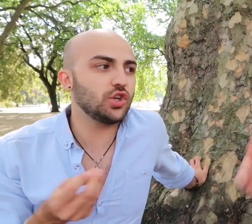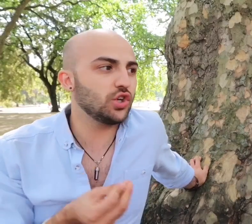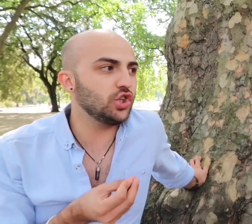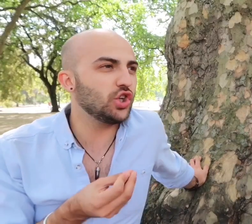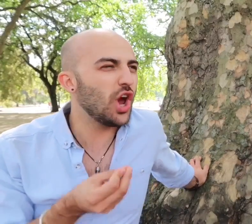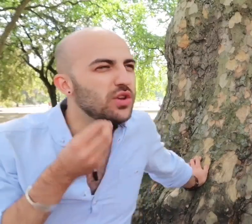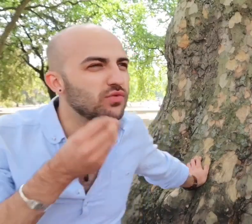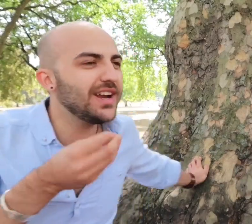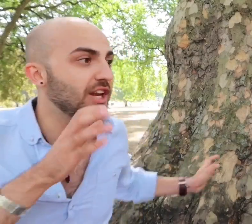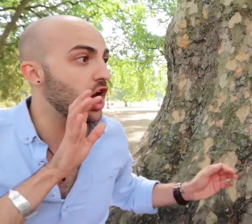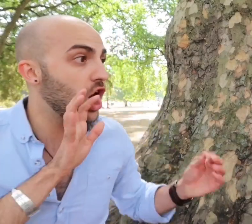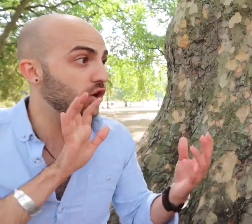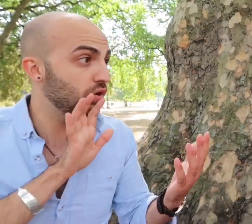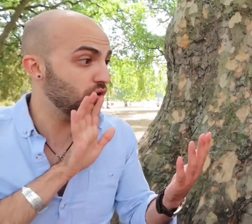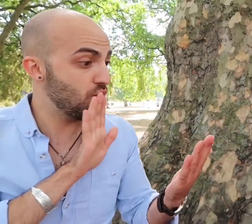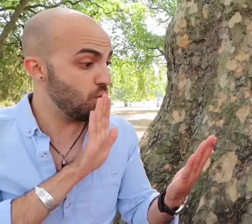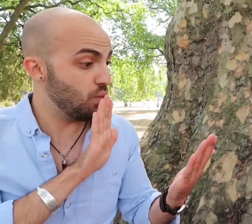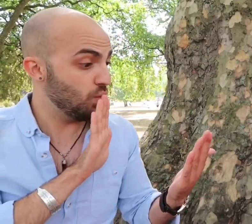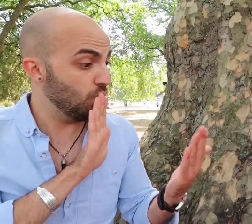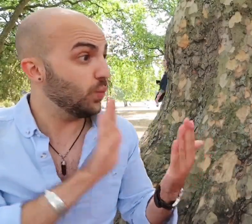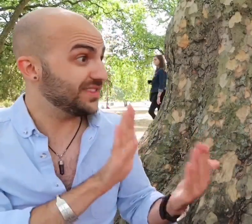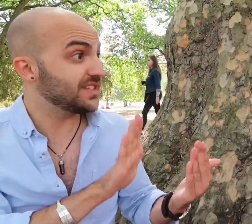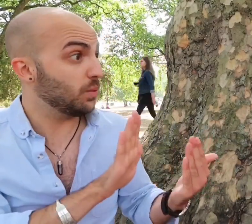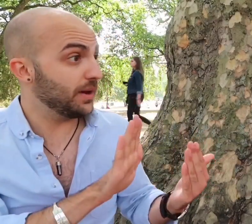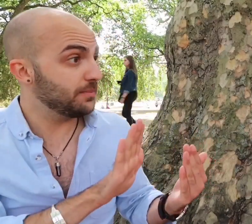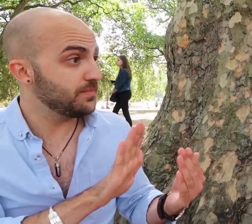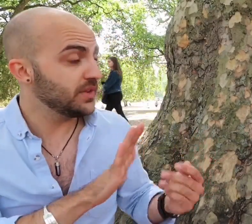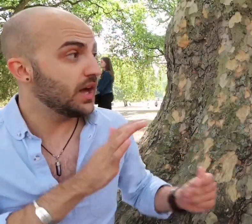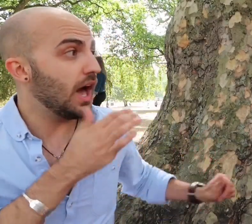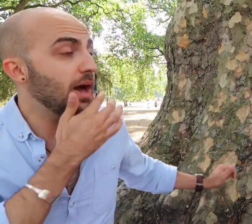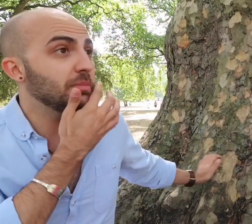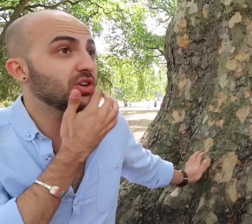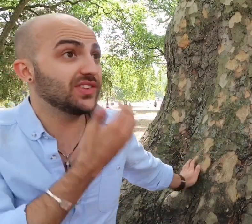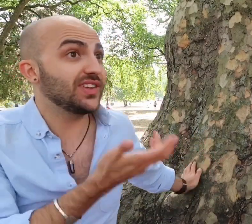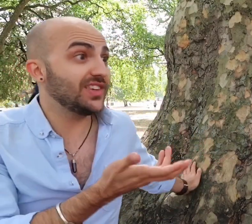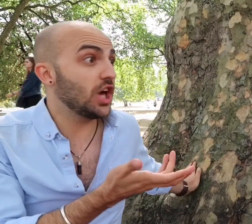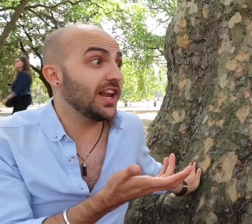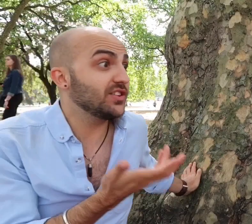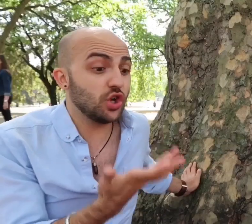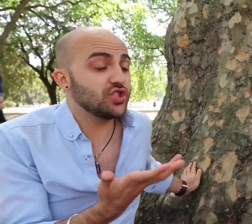you can only really learn with someone because as I said earlier it's not